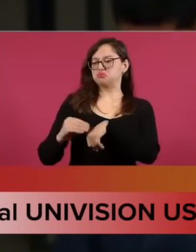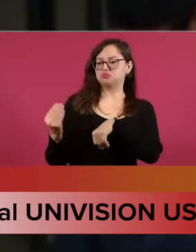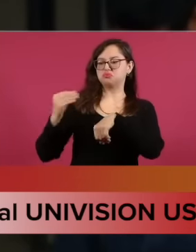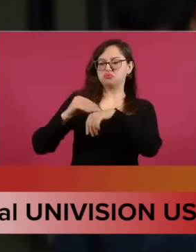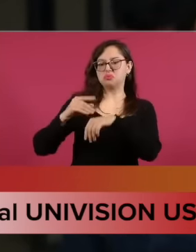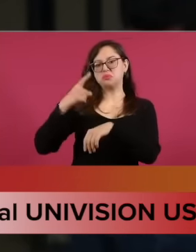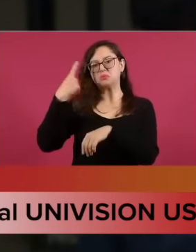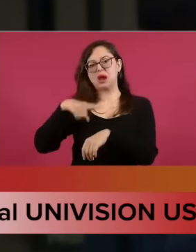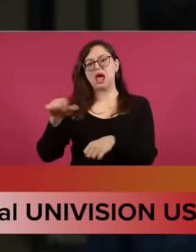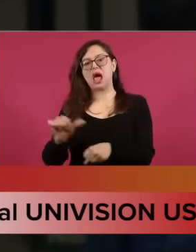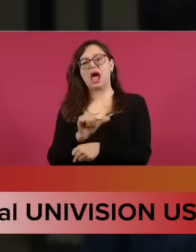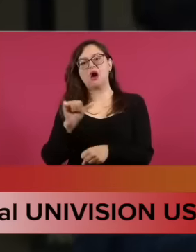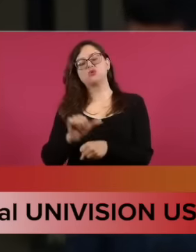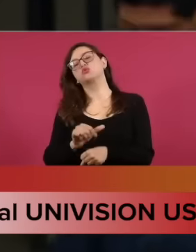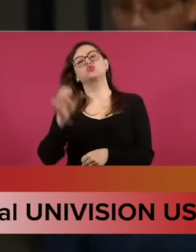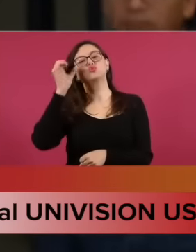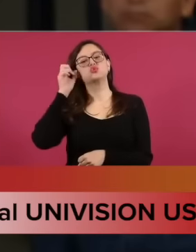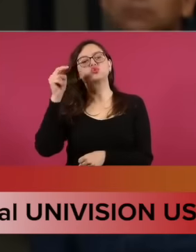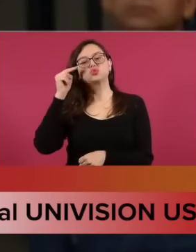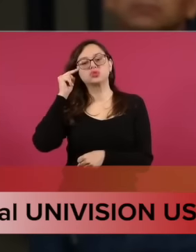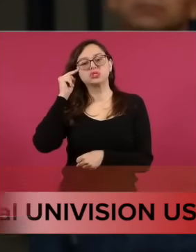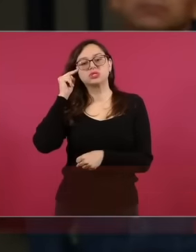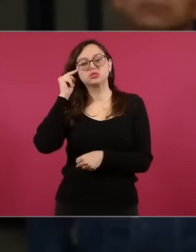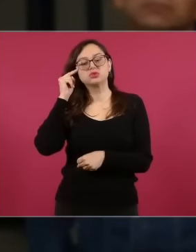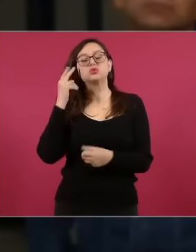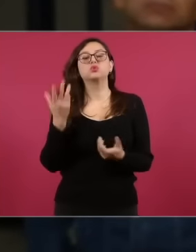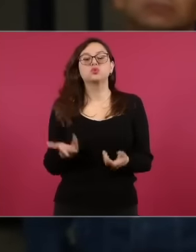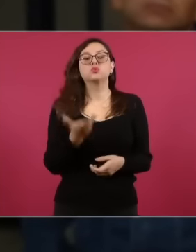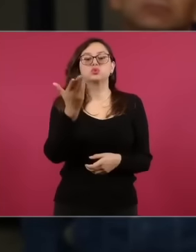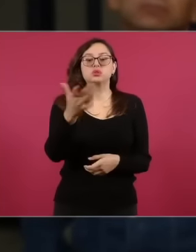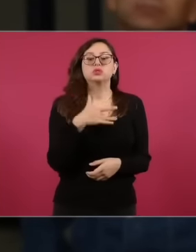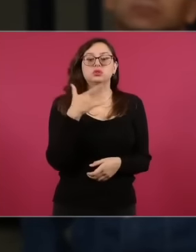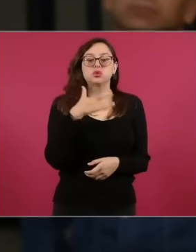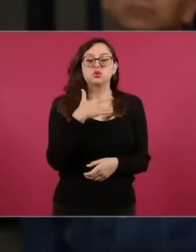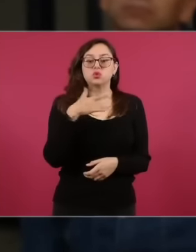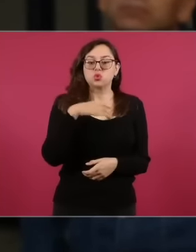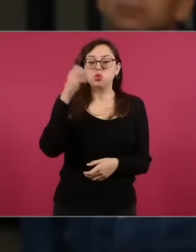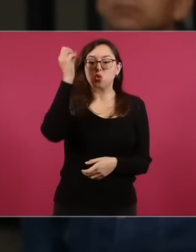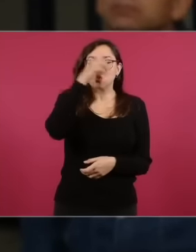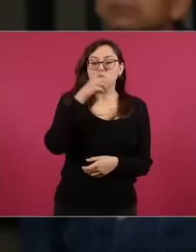and ask about your impressions And also if you have spoken with people